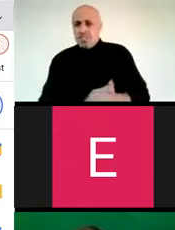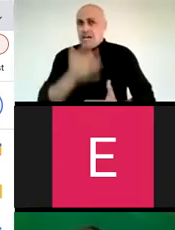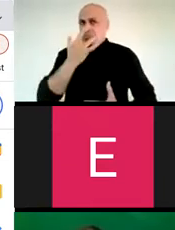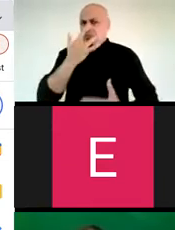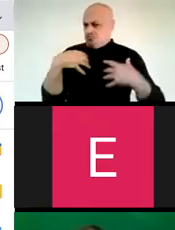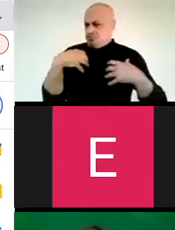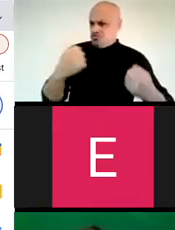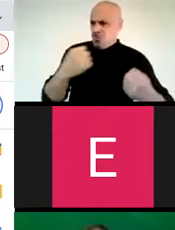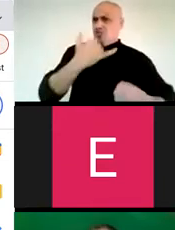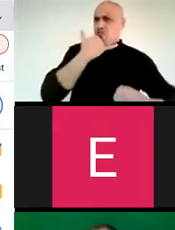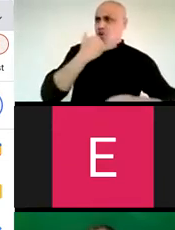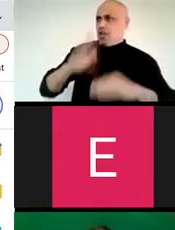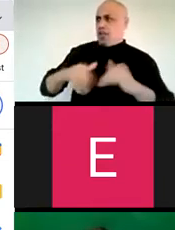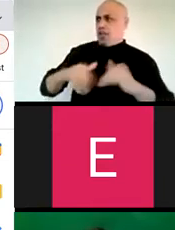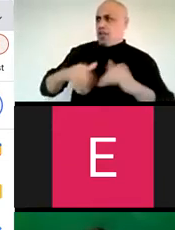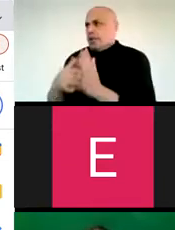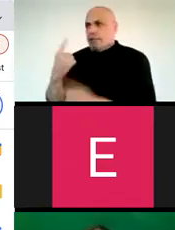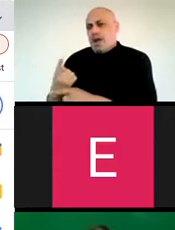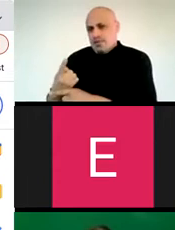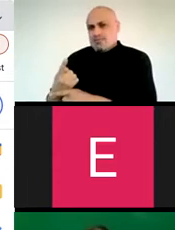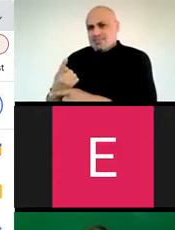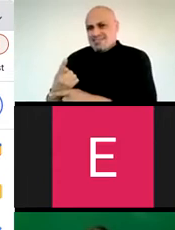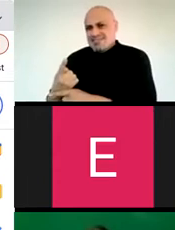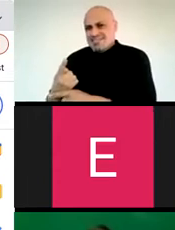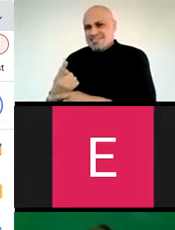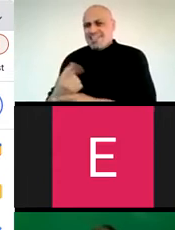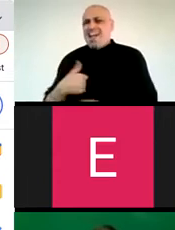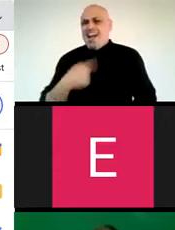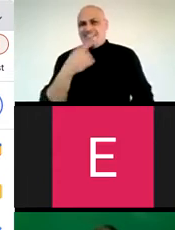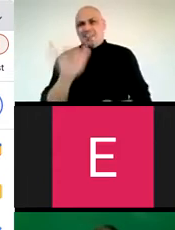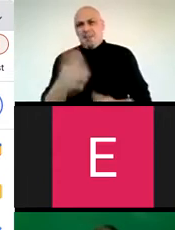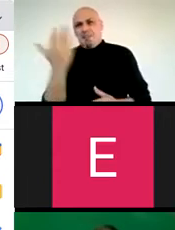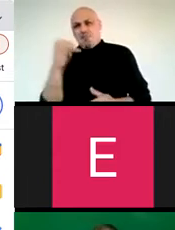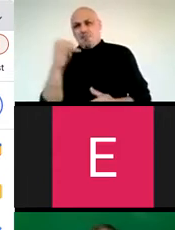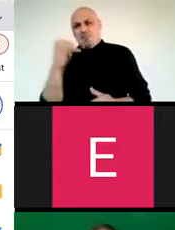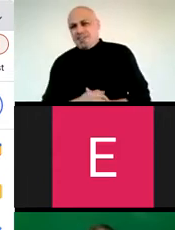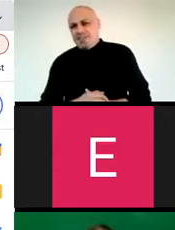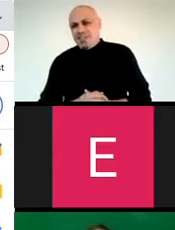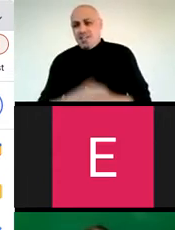when you are wrong. You should rather be strong and wrong than weak and right and it's something I've